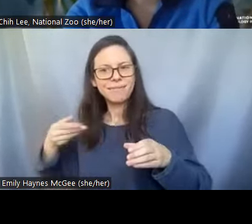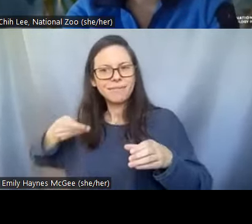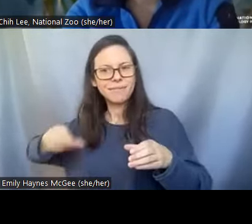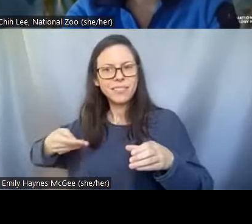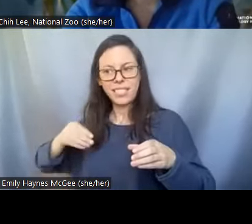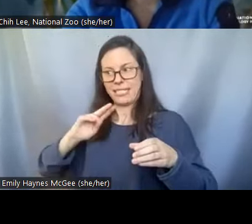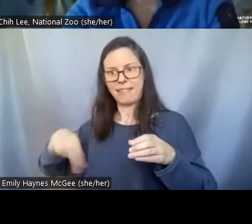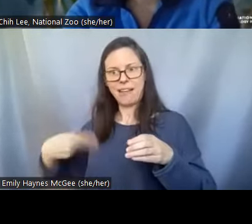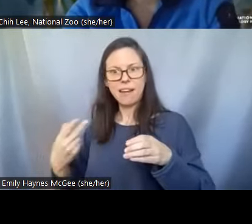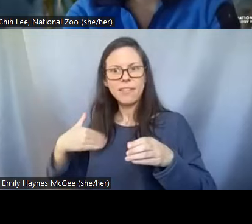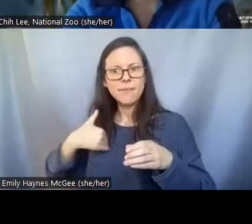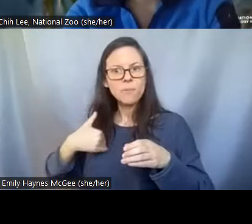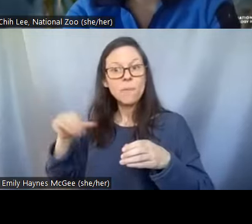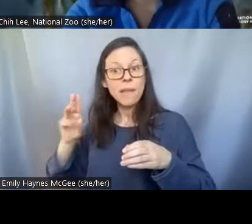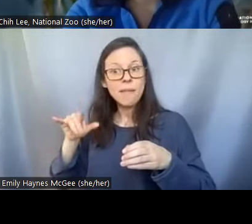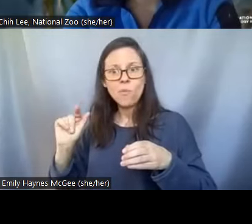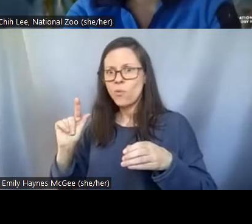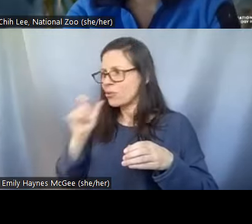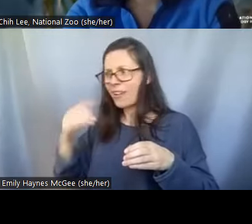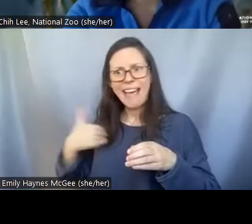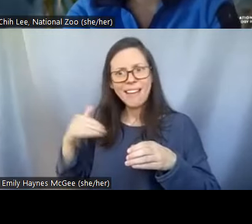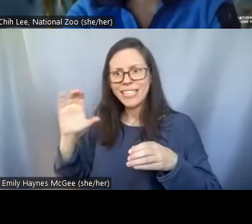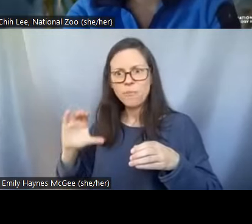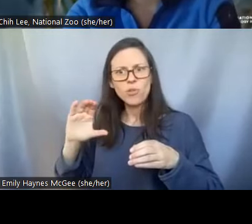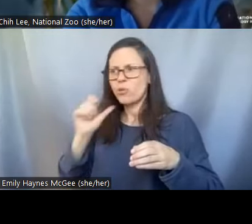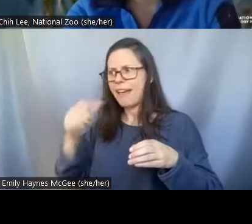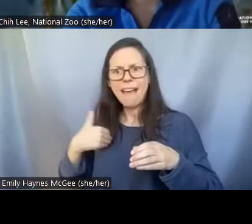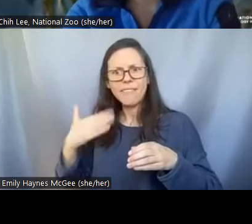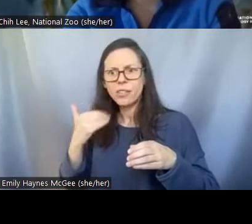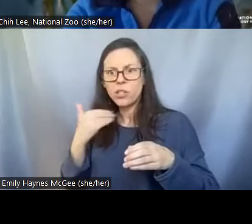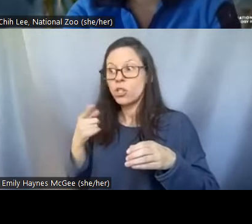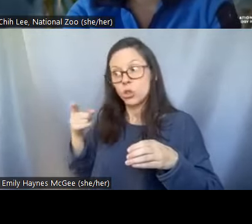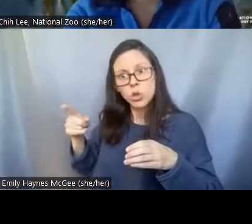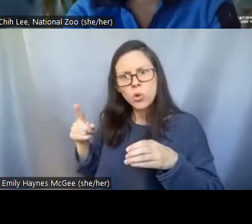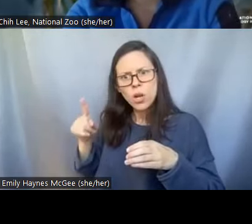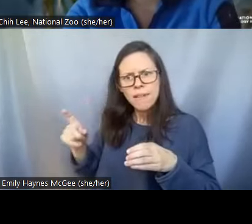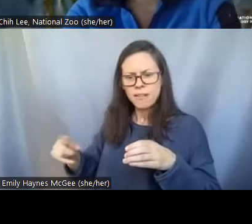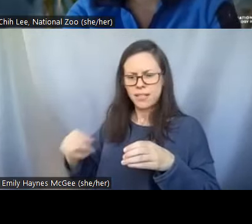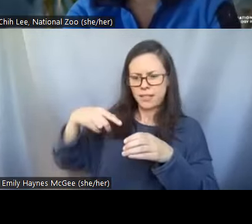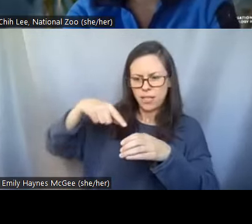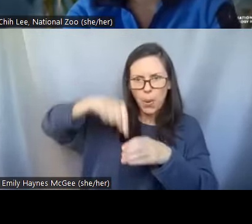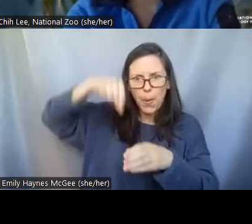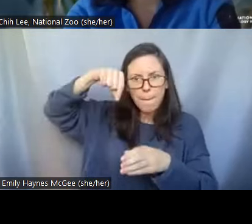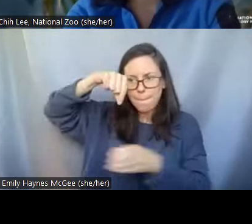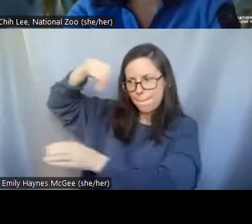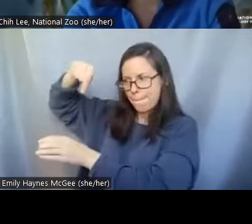are experimenting and seeing if you can insert this sugar deliver the sugar into mammal cells